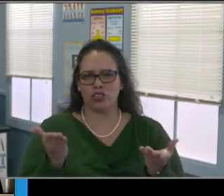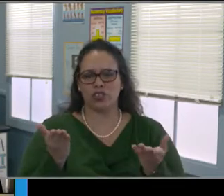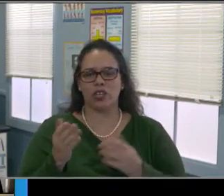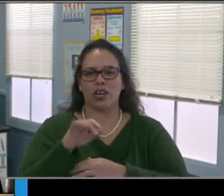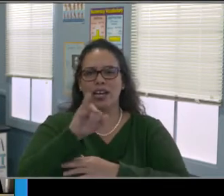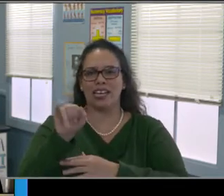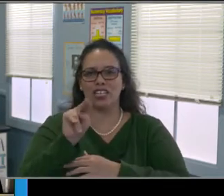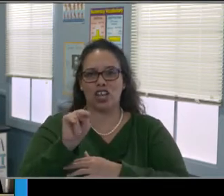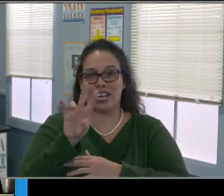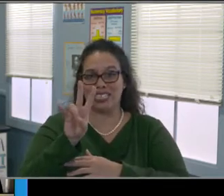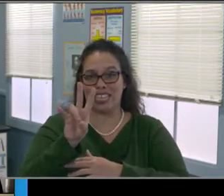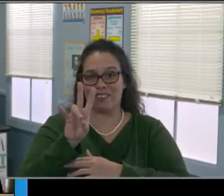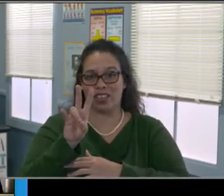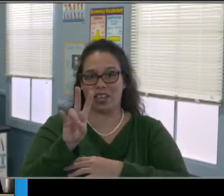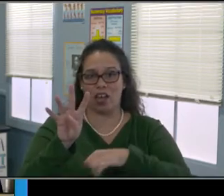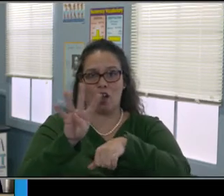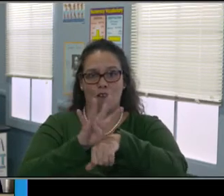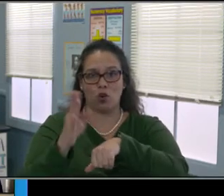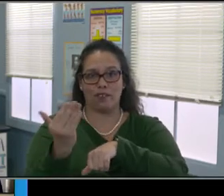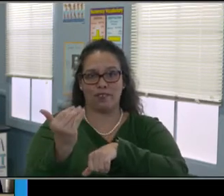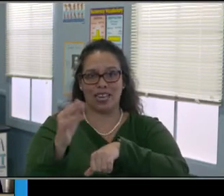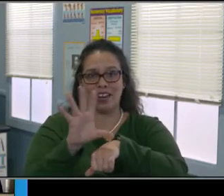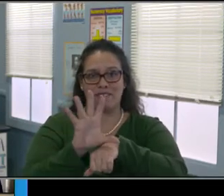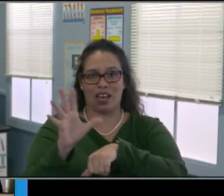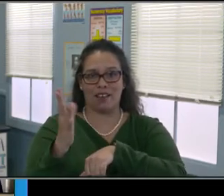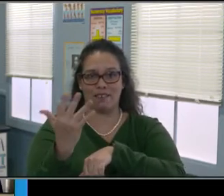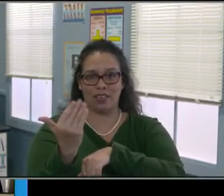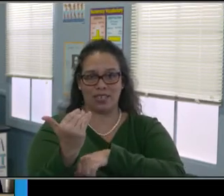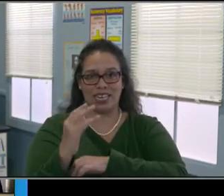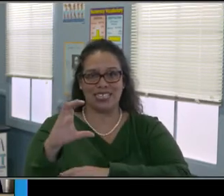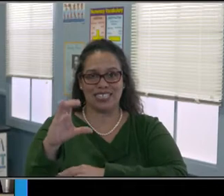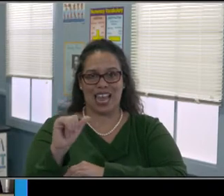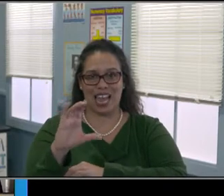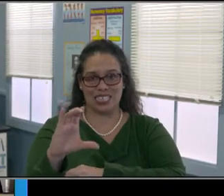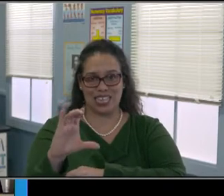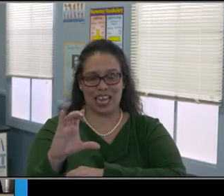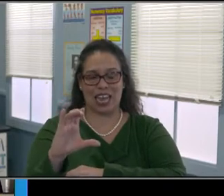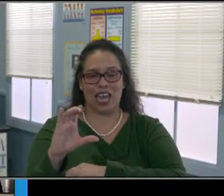So I just wanna thank you just a little shout out there. I also wanted to just make sure